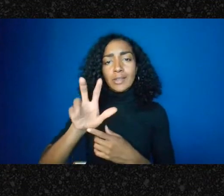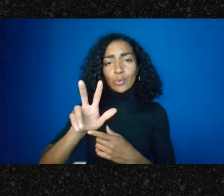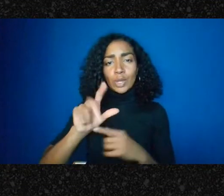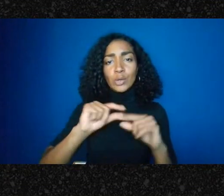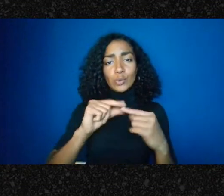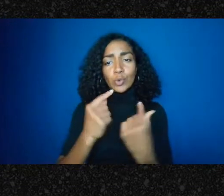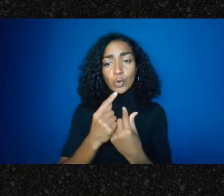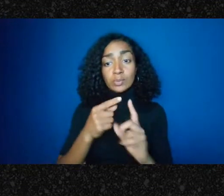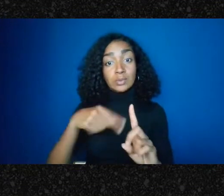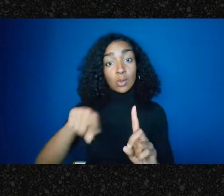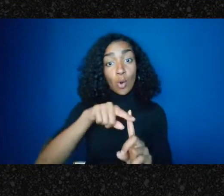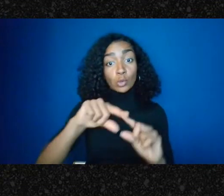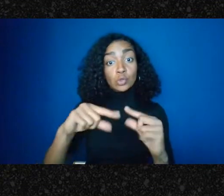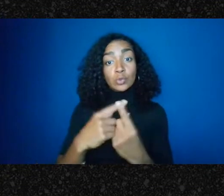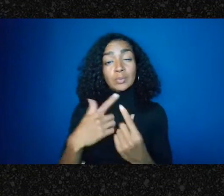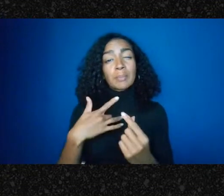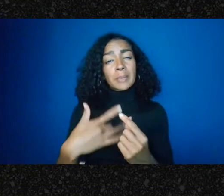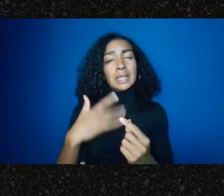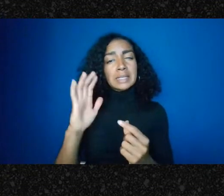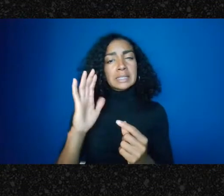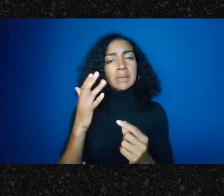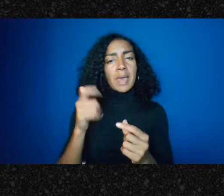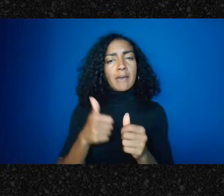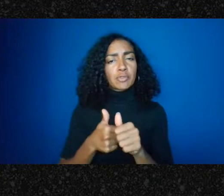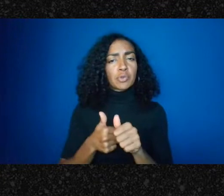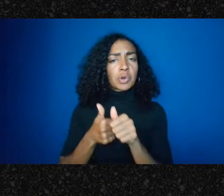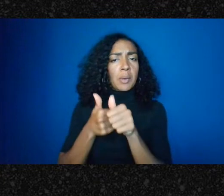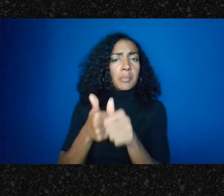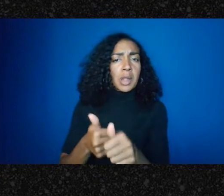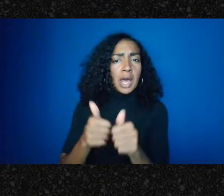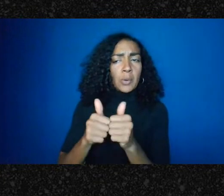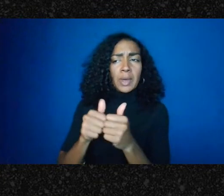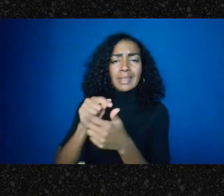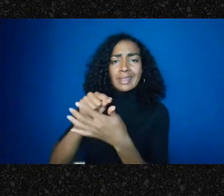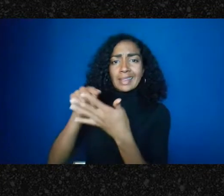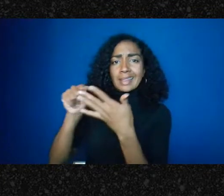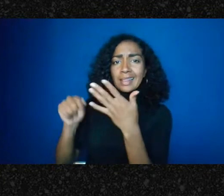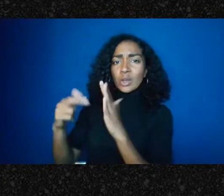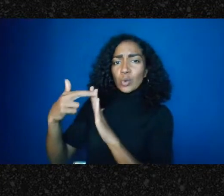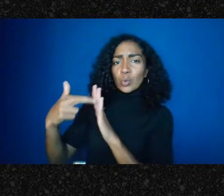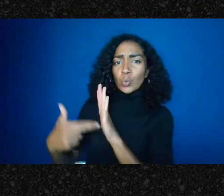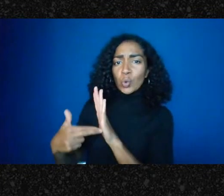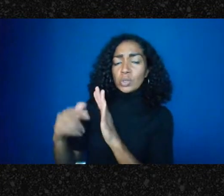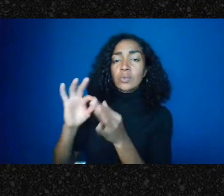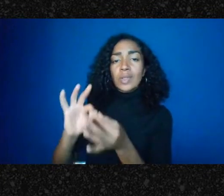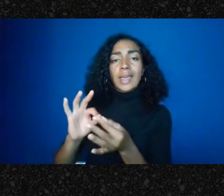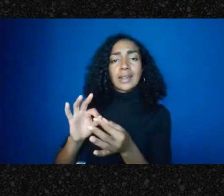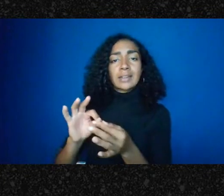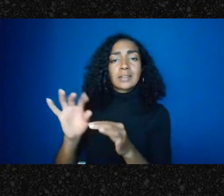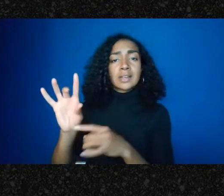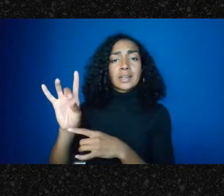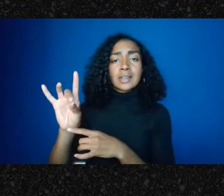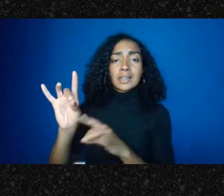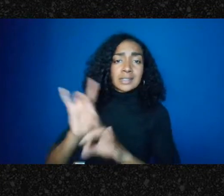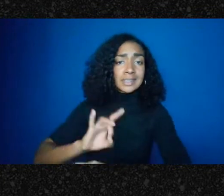have to comply with this certain set of rules on disaster relief or emergency hardship funds.